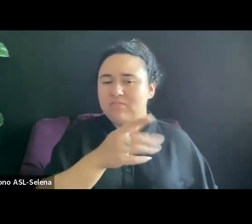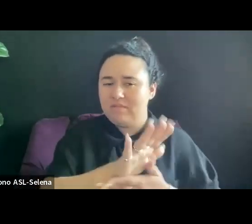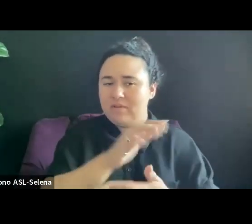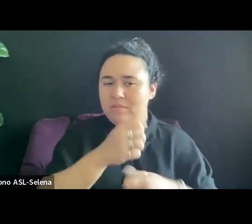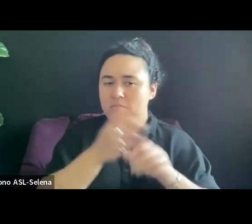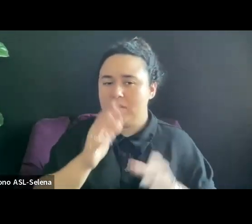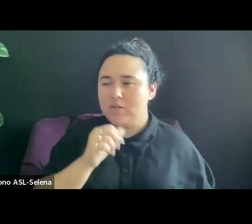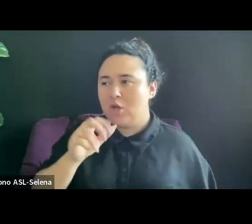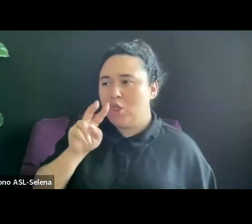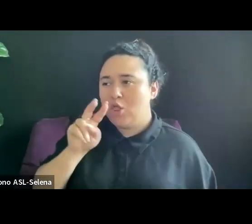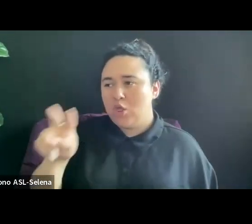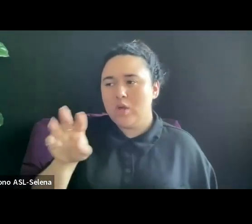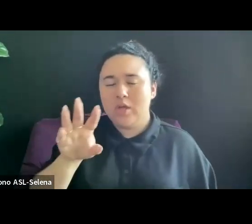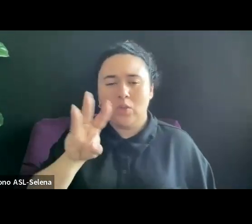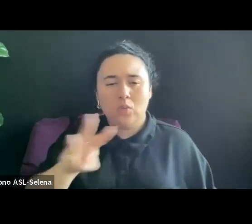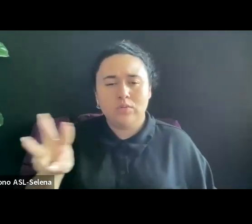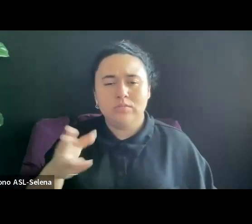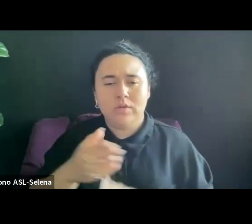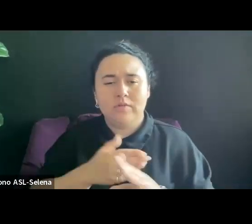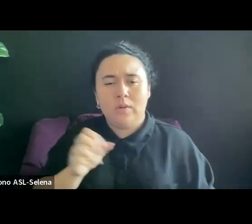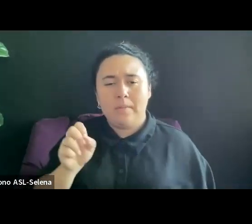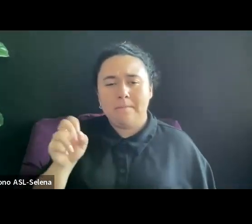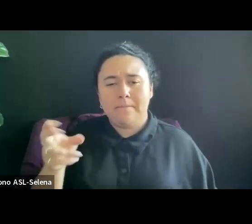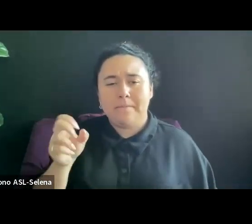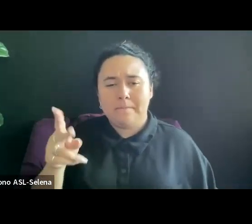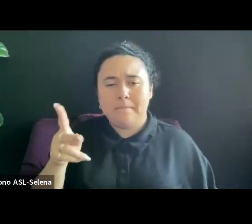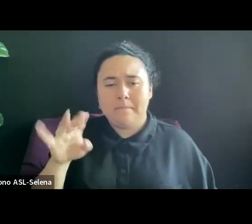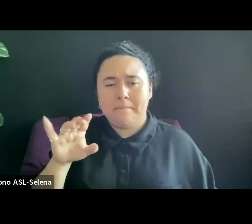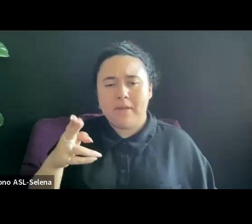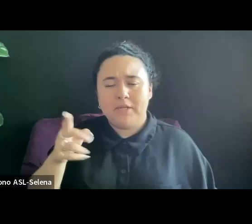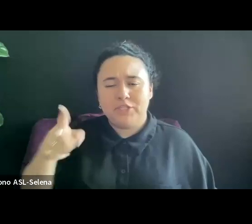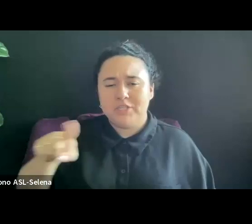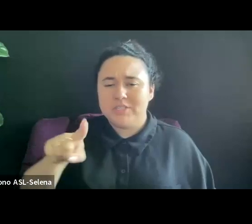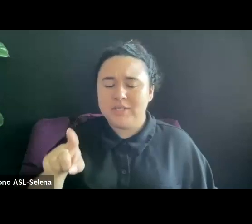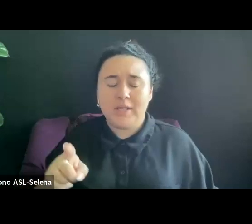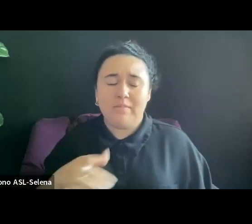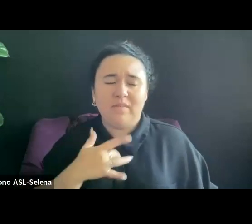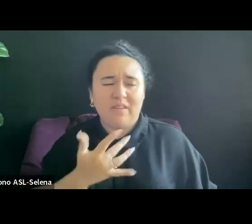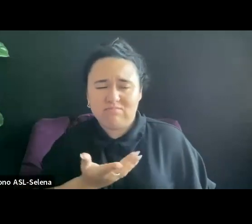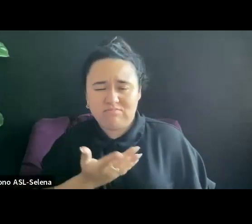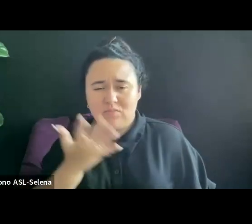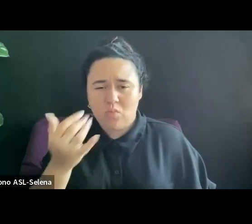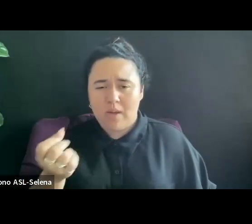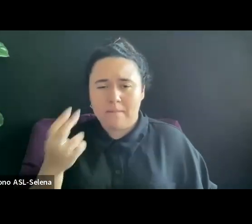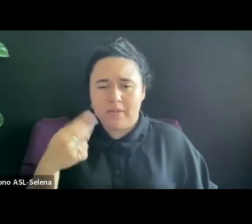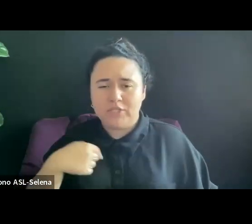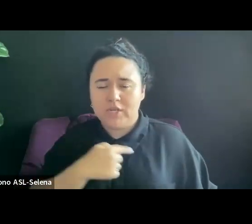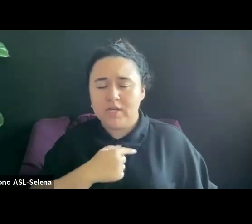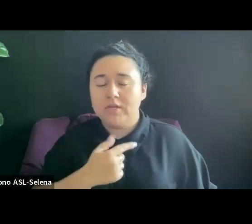DO YOUR RESEARCH FIRST TO MAKE SURE THAT THE INDUSTRY PERSONNEL NORMALLY FUND OR DISTRIBUTE THE